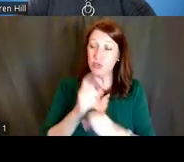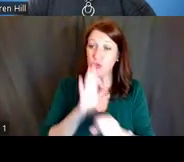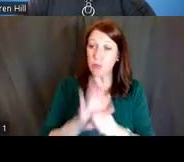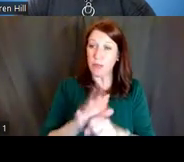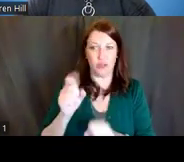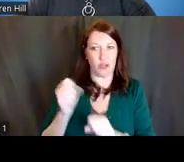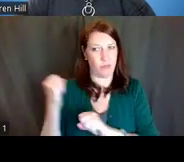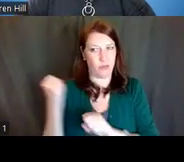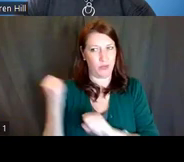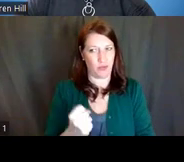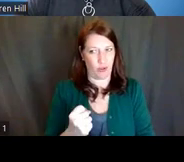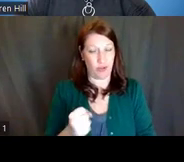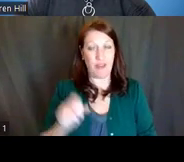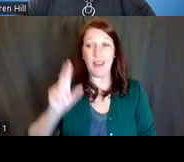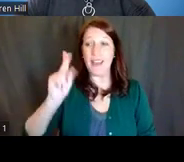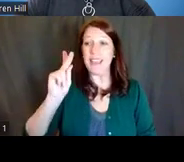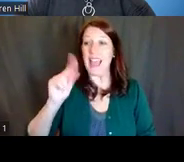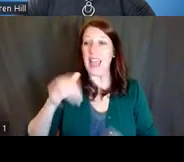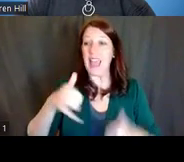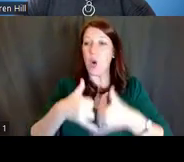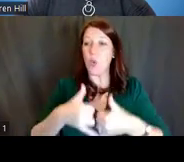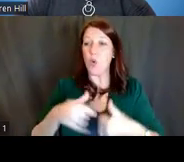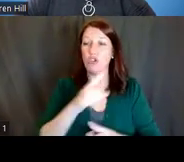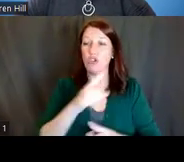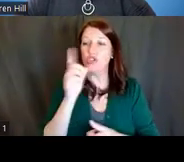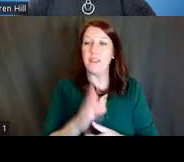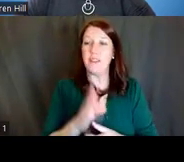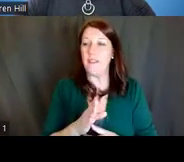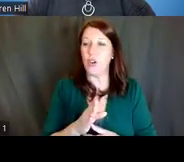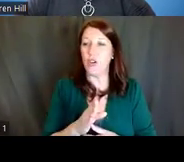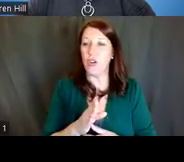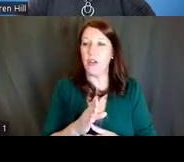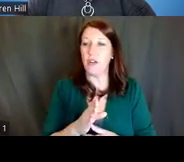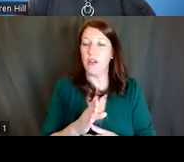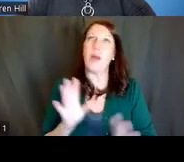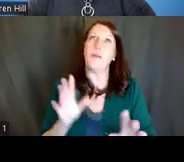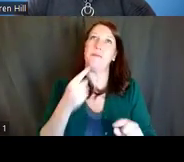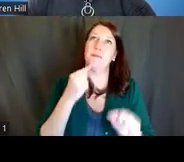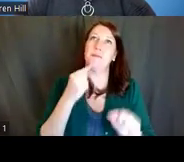A K-award should never be -- or let me say this again.